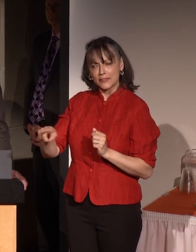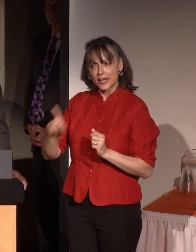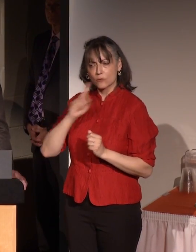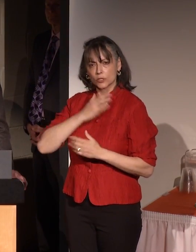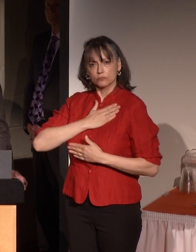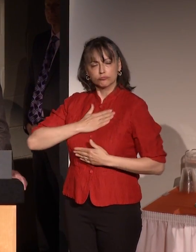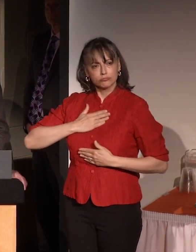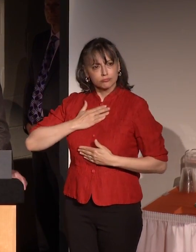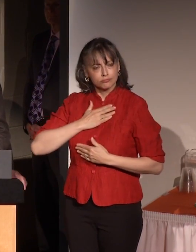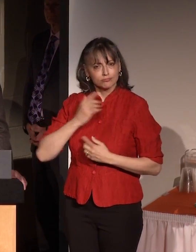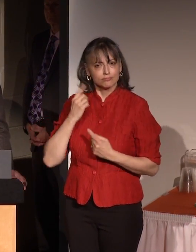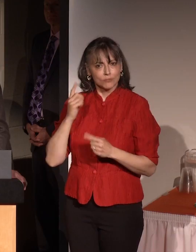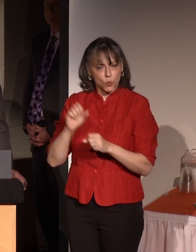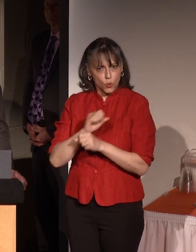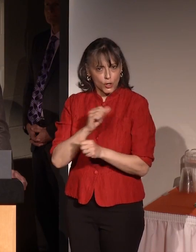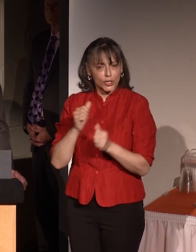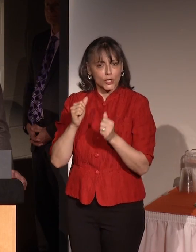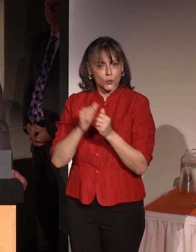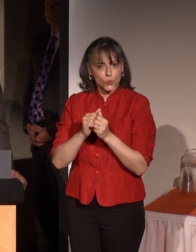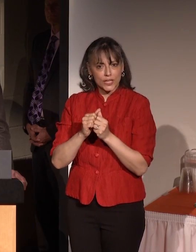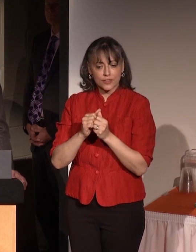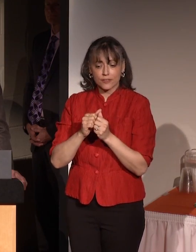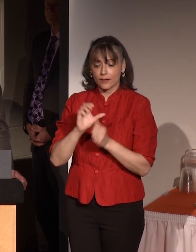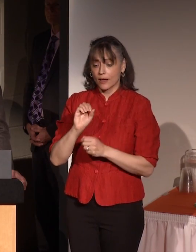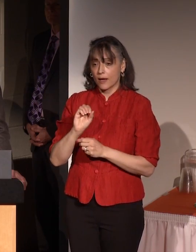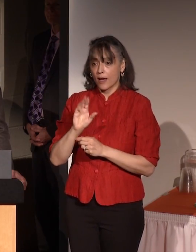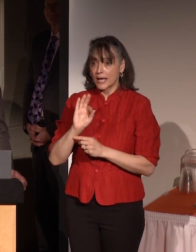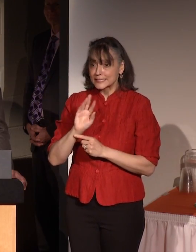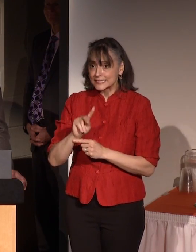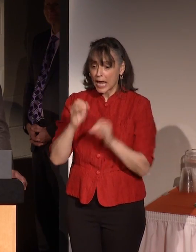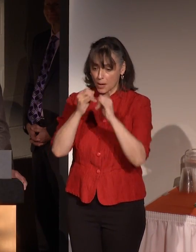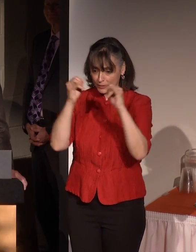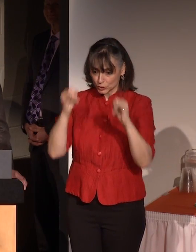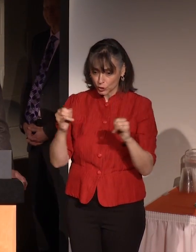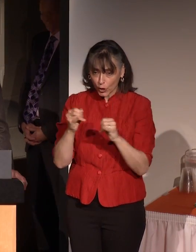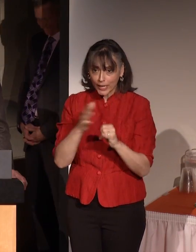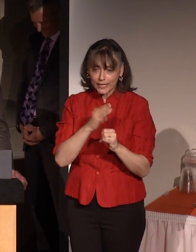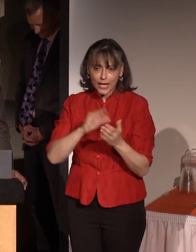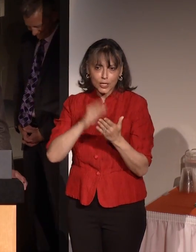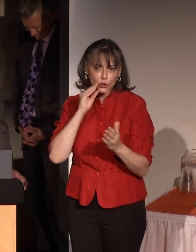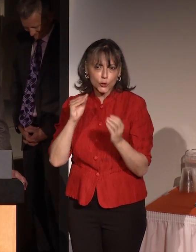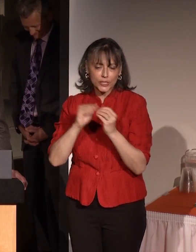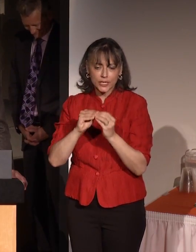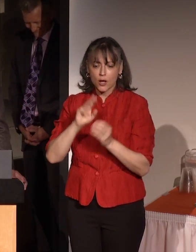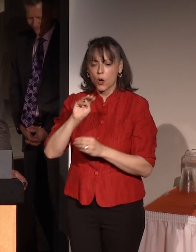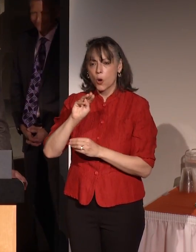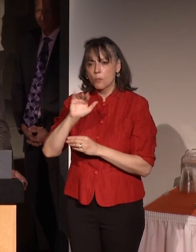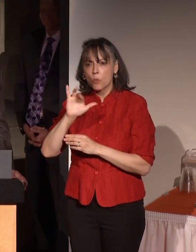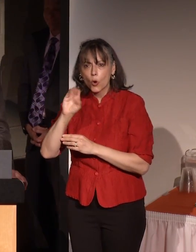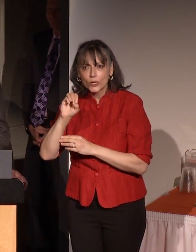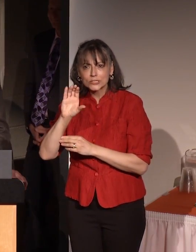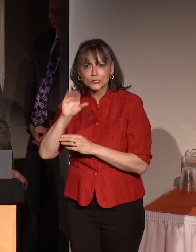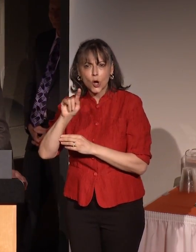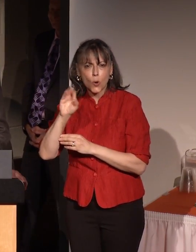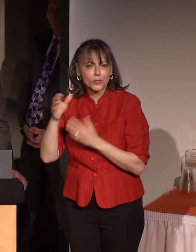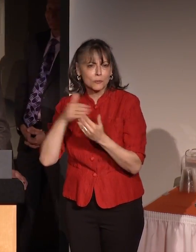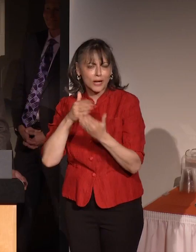working with snap circuits and learning Morris Code and whatever it was.